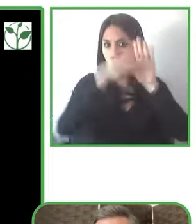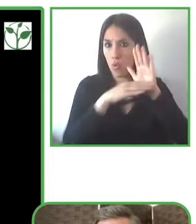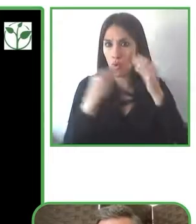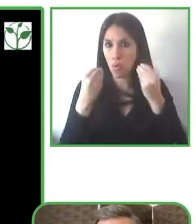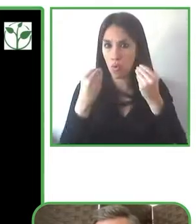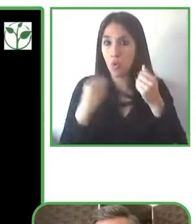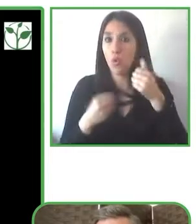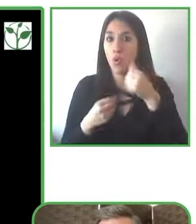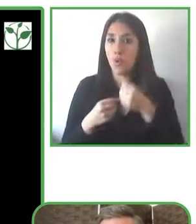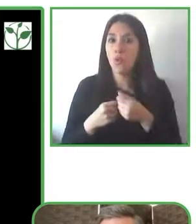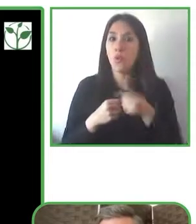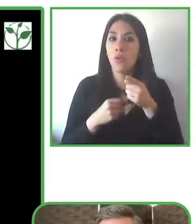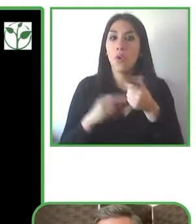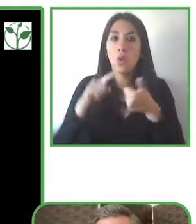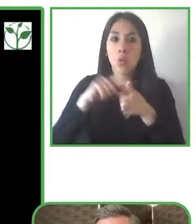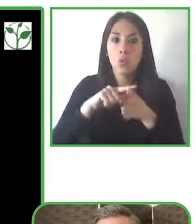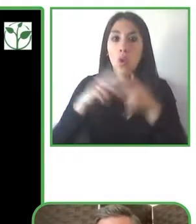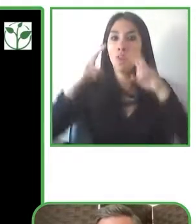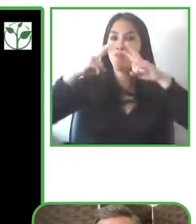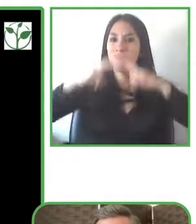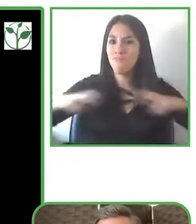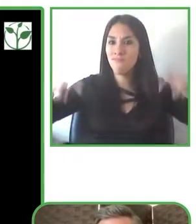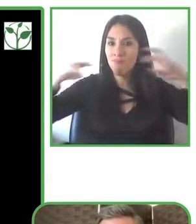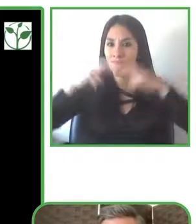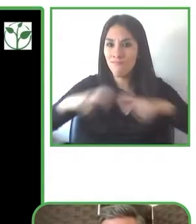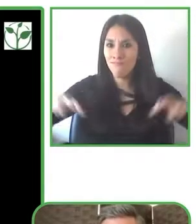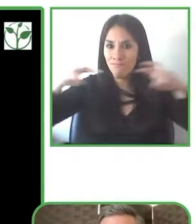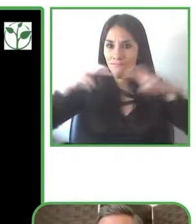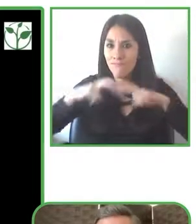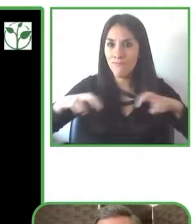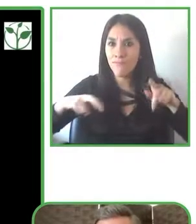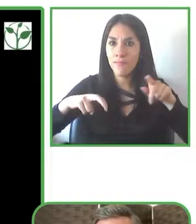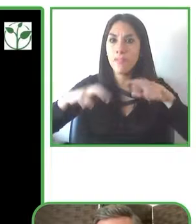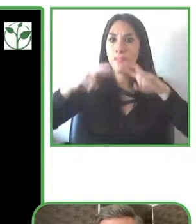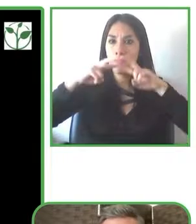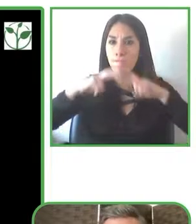wheel as you'll see on the screen and for those of you who may not be able to see it